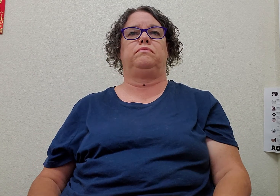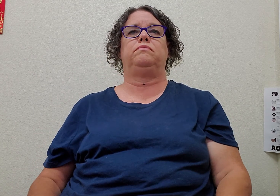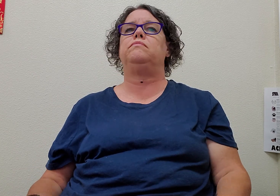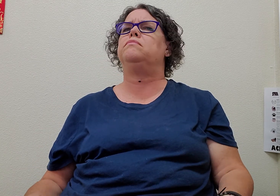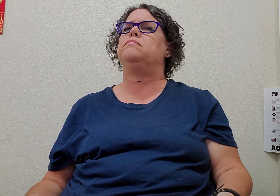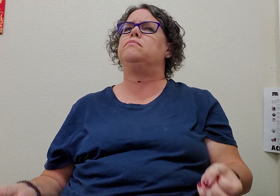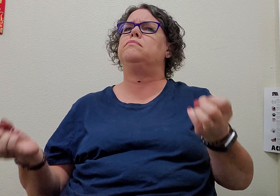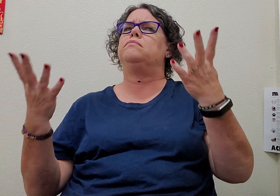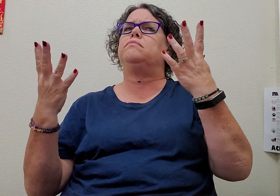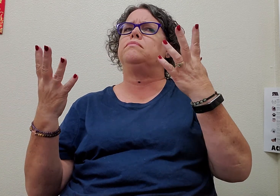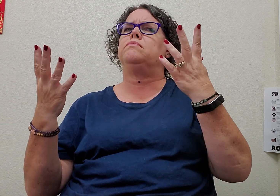how much/how many?